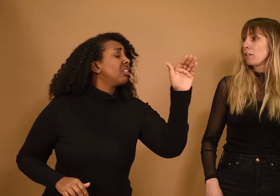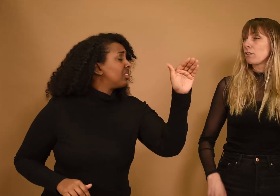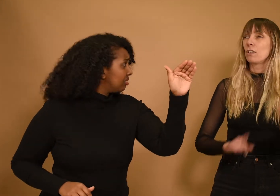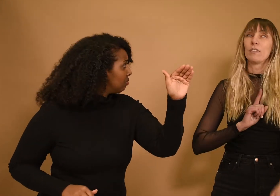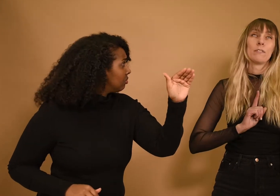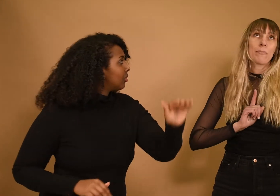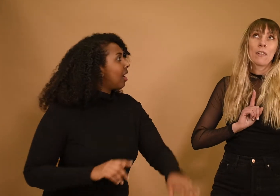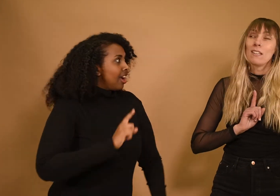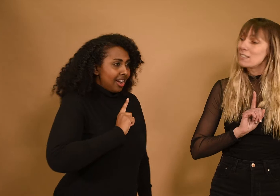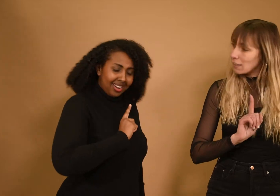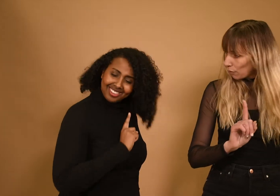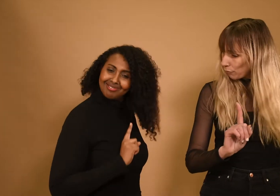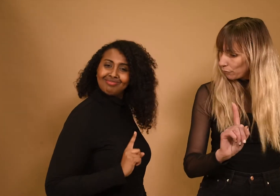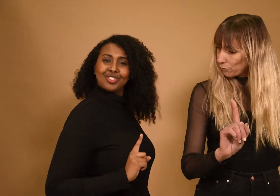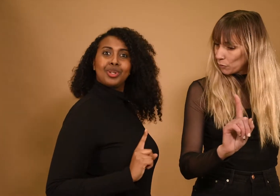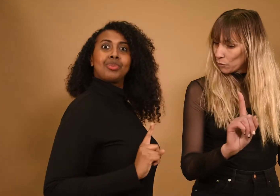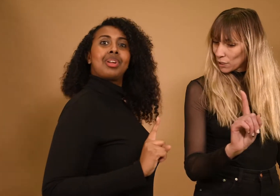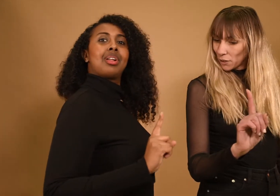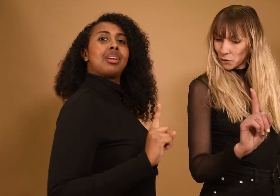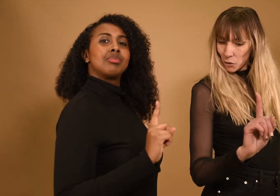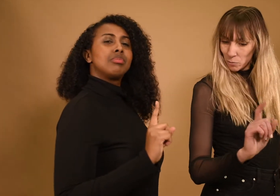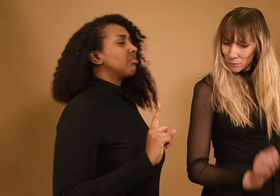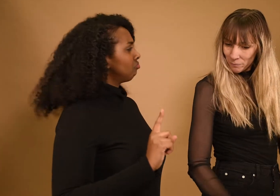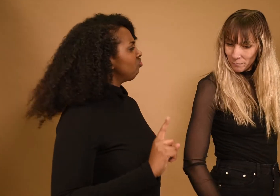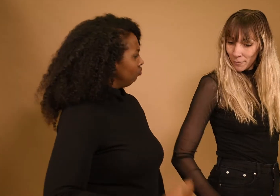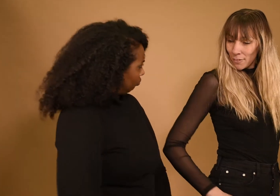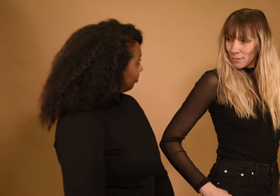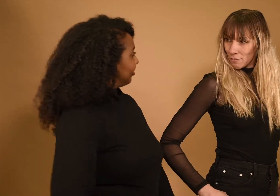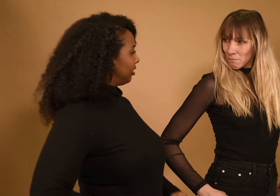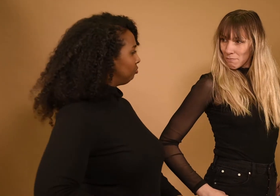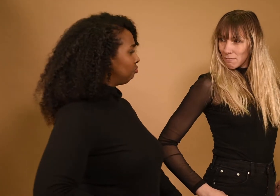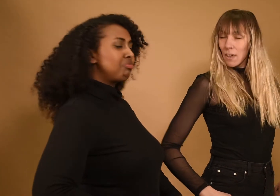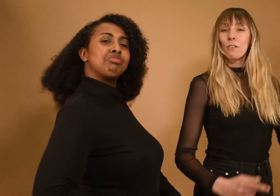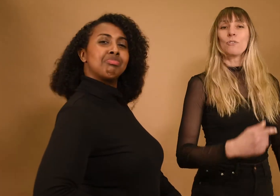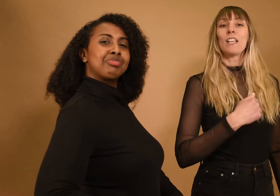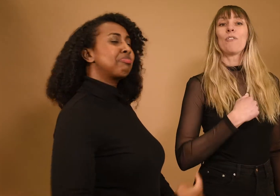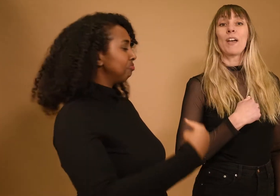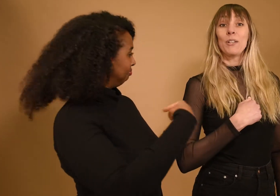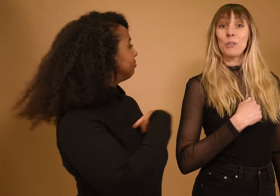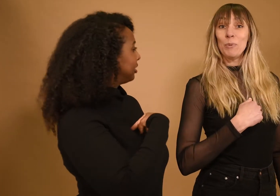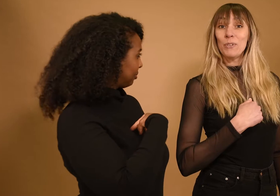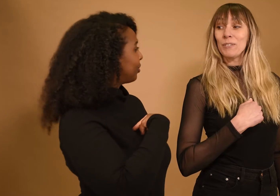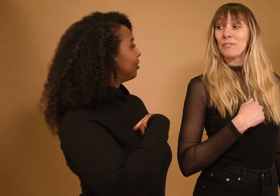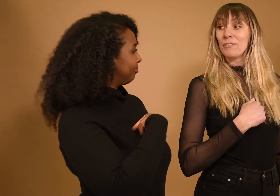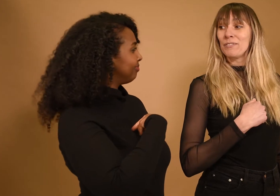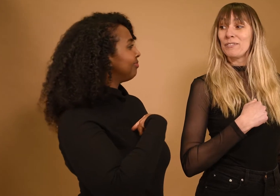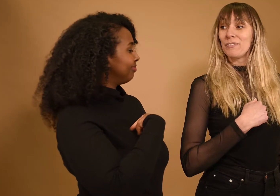allowing us to come out of hiding, get ourselves home free.